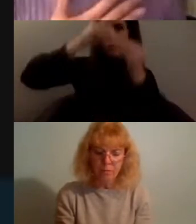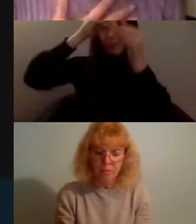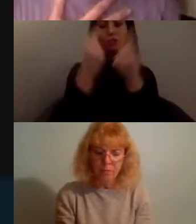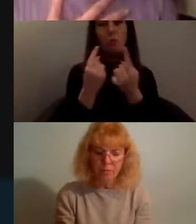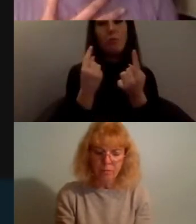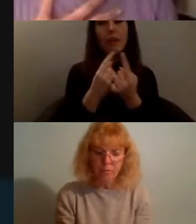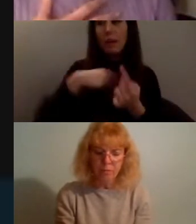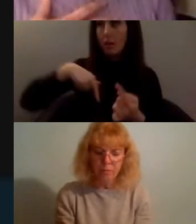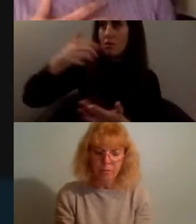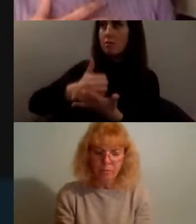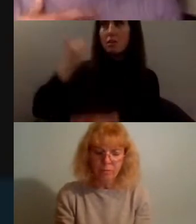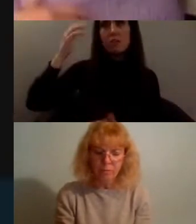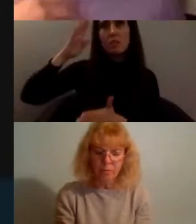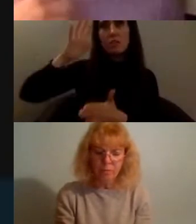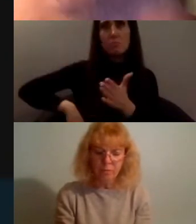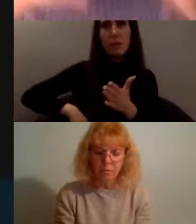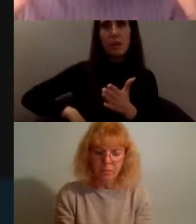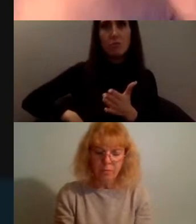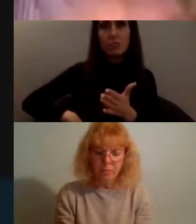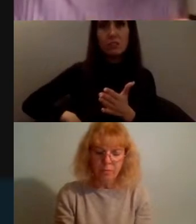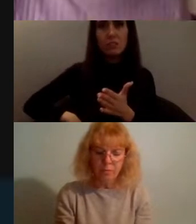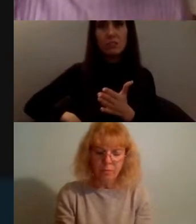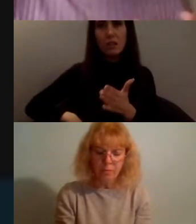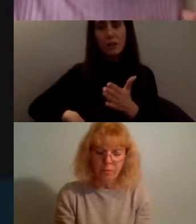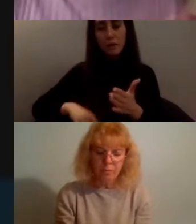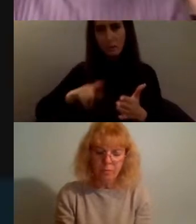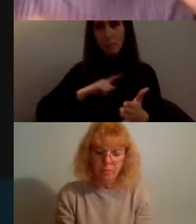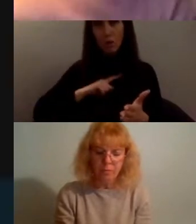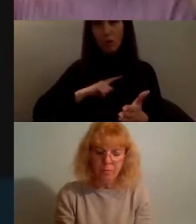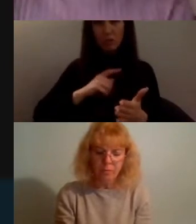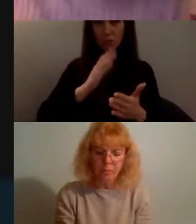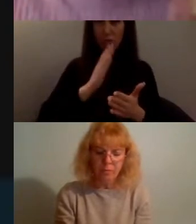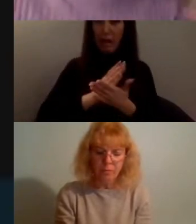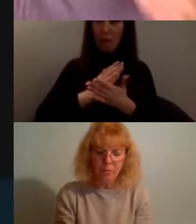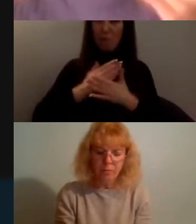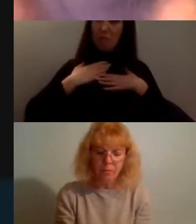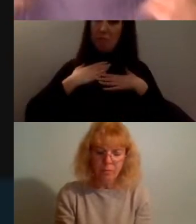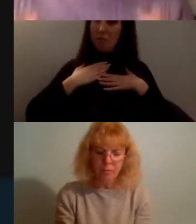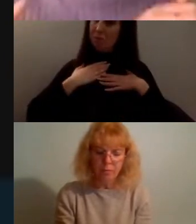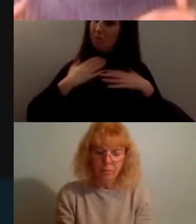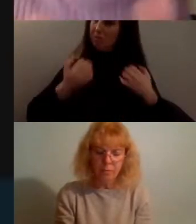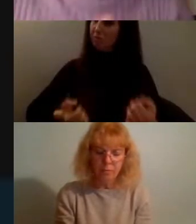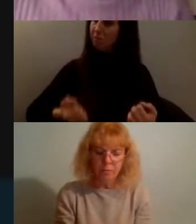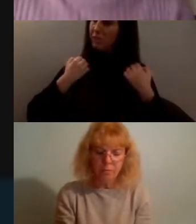me because it was something that was physical in the context of Bristol and